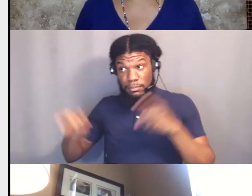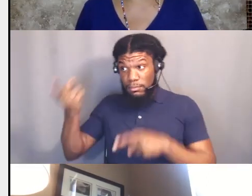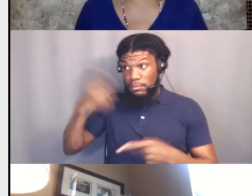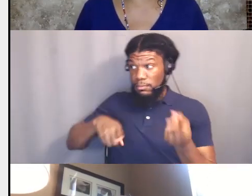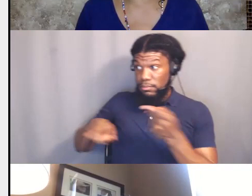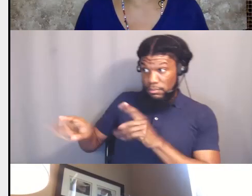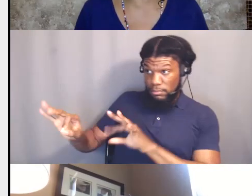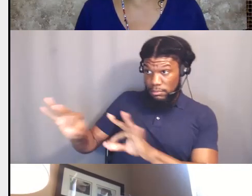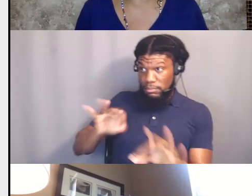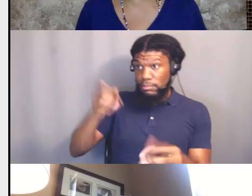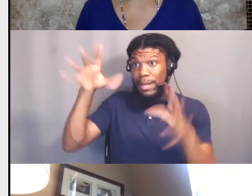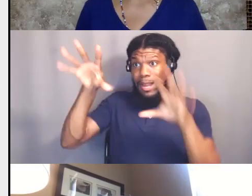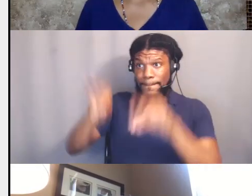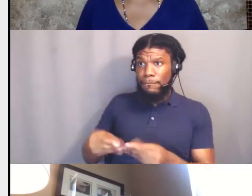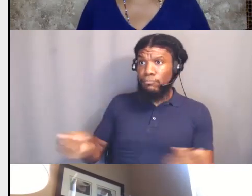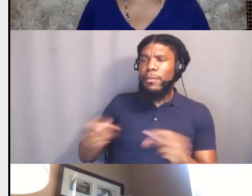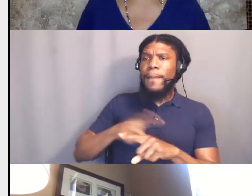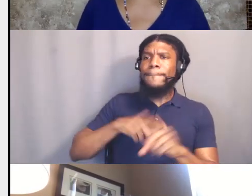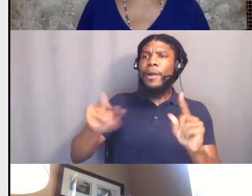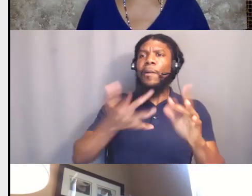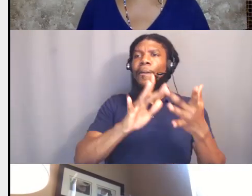it's not on their website. And I said, well,